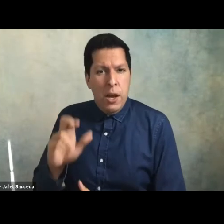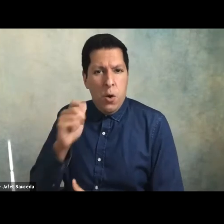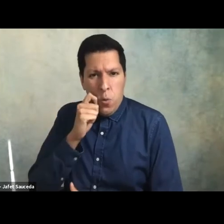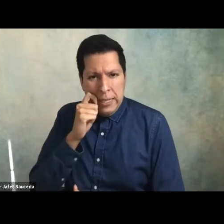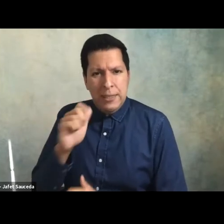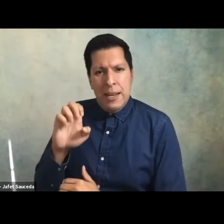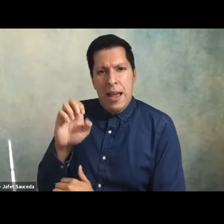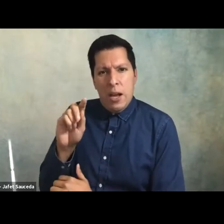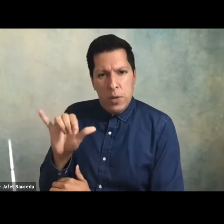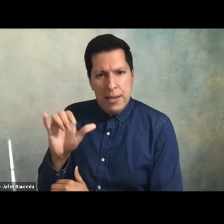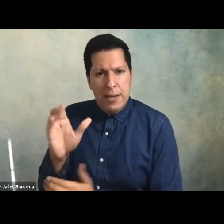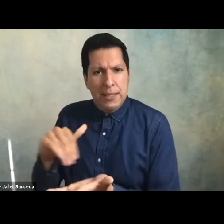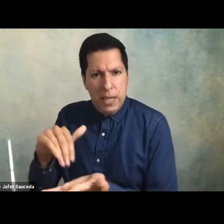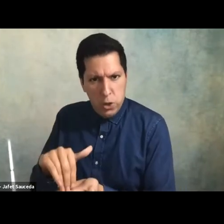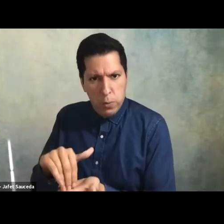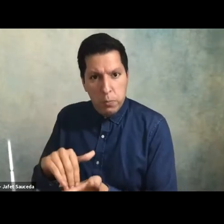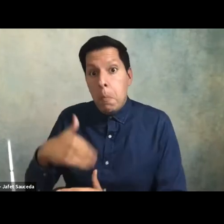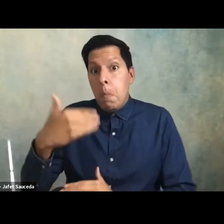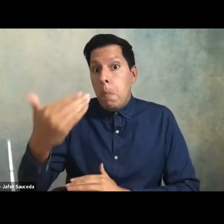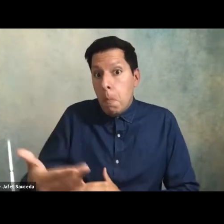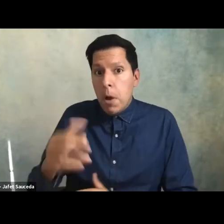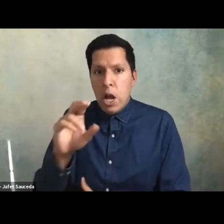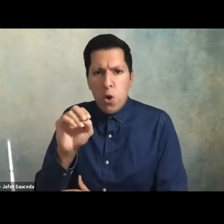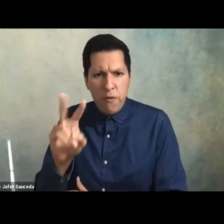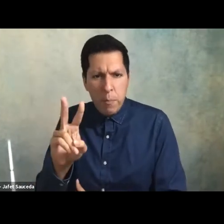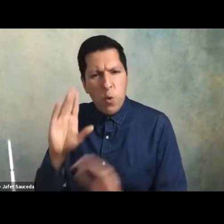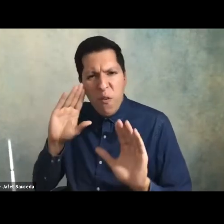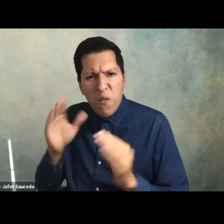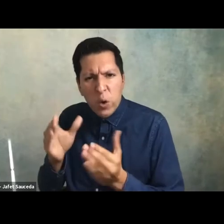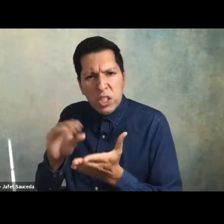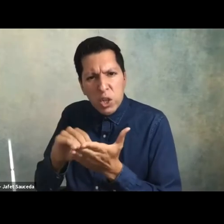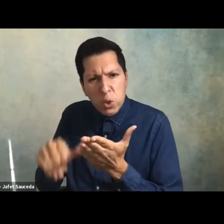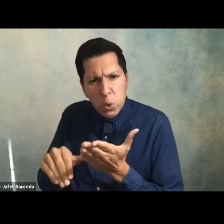up in november we'll focus on the students we serve and will center their experiences